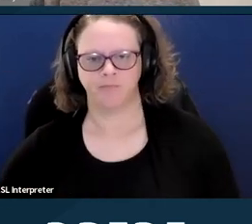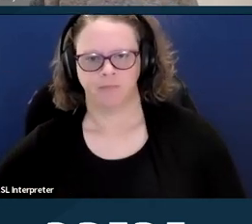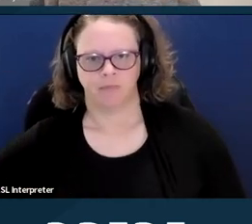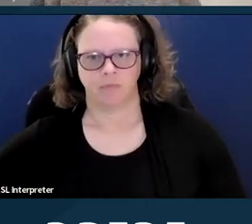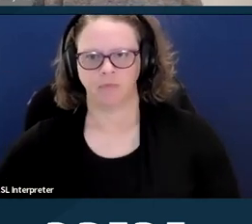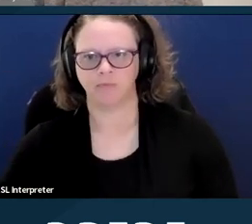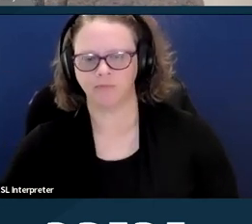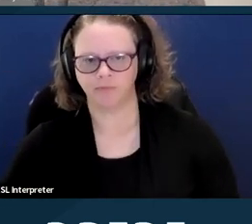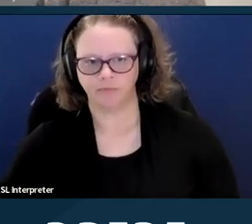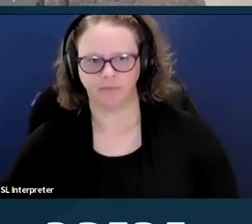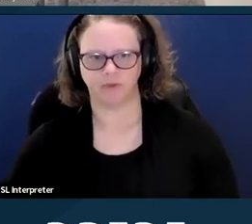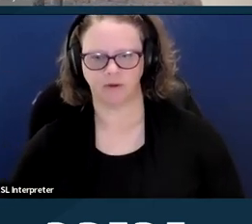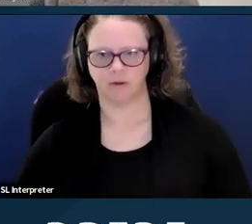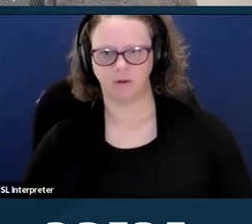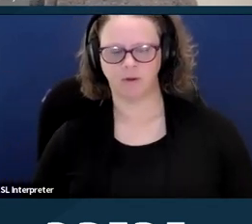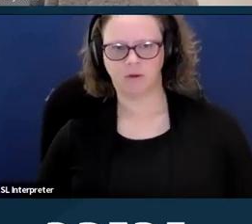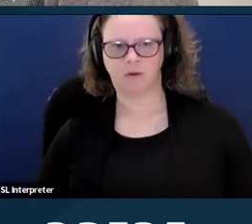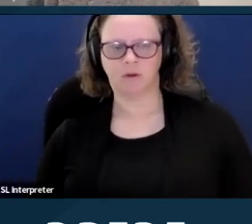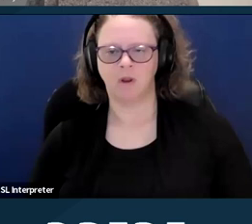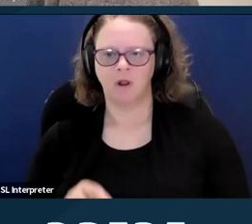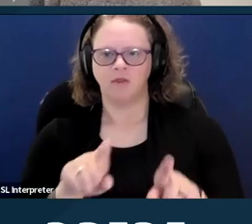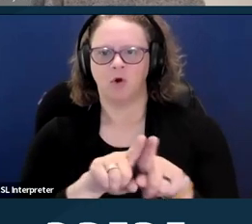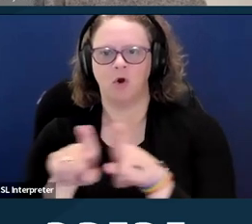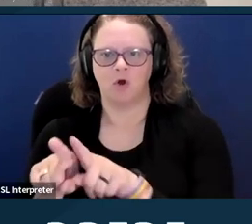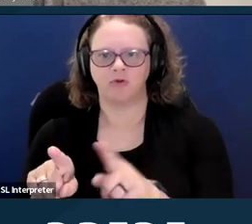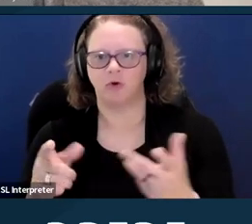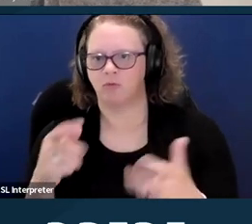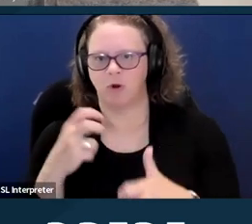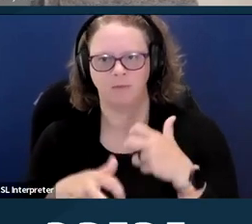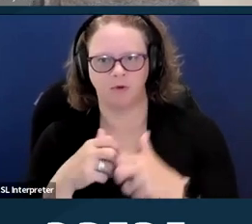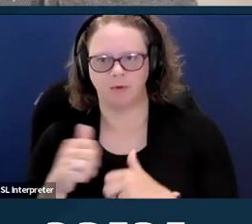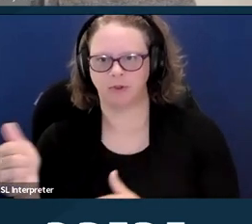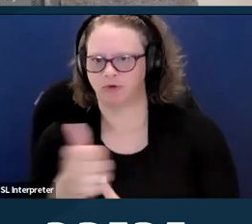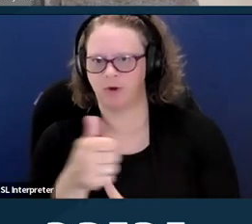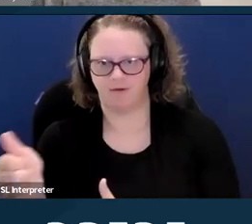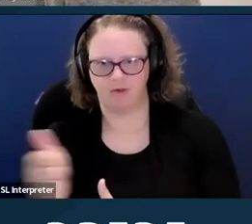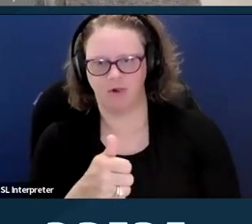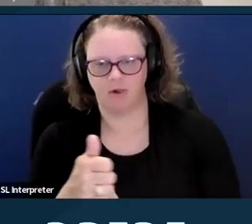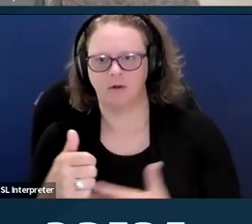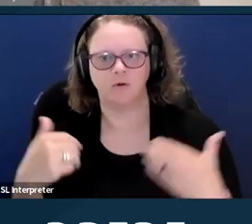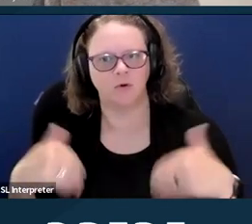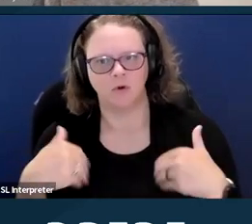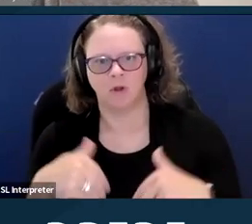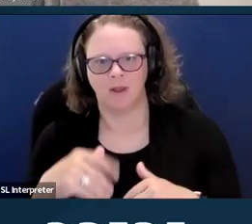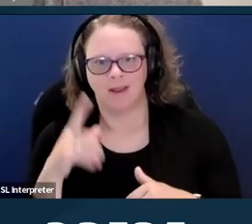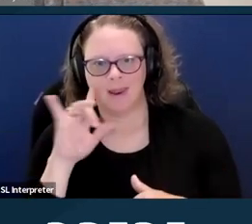Next, travel barriers are a huge problem for people with disabilities. As I mentioned previously,